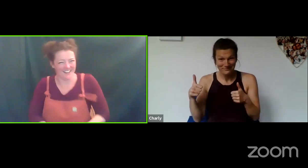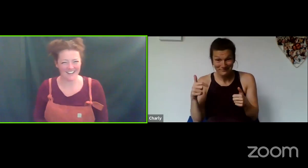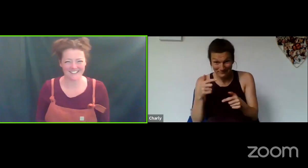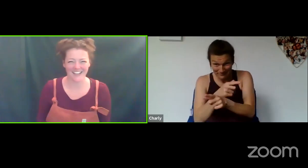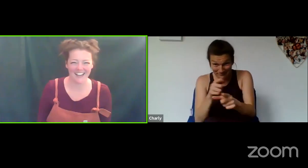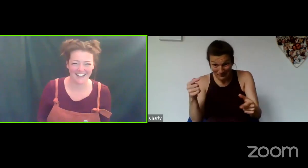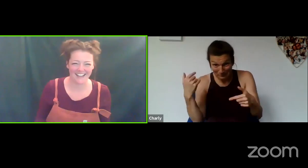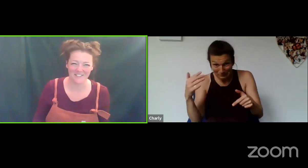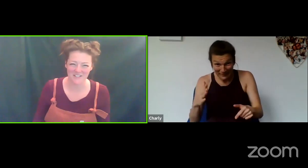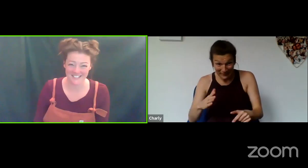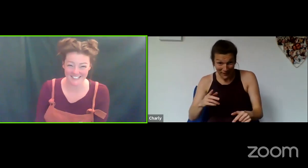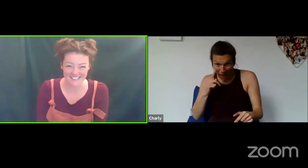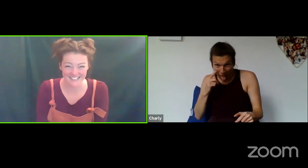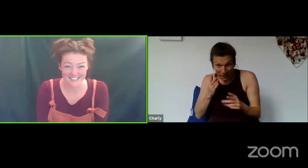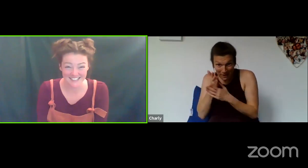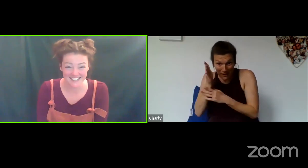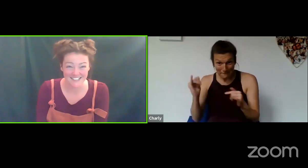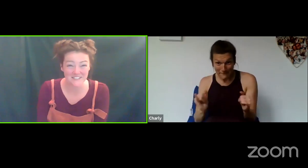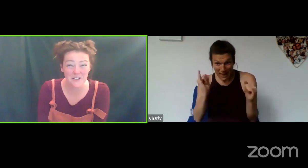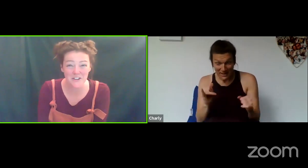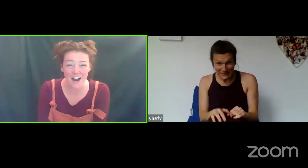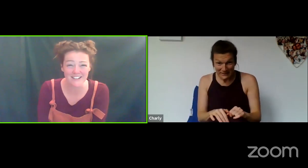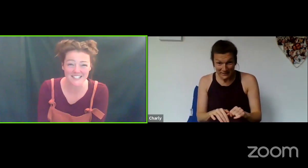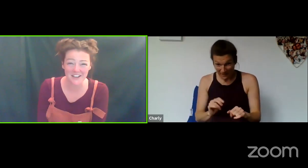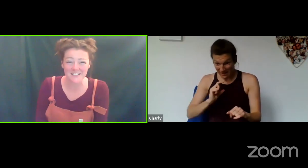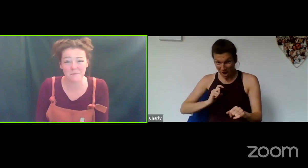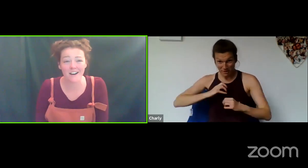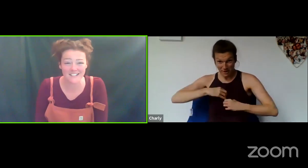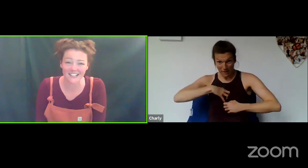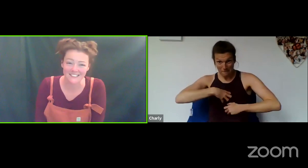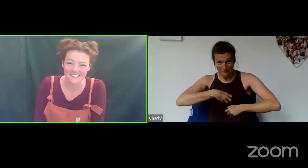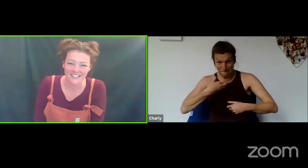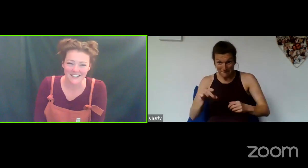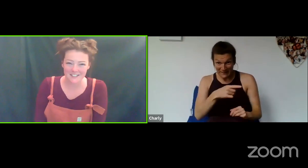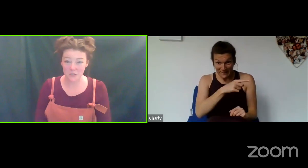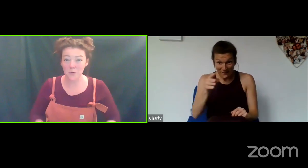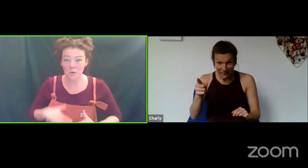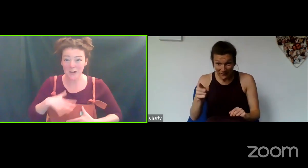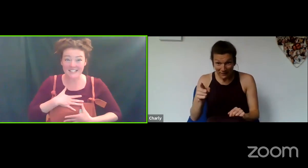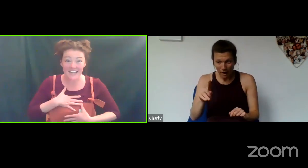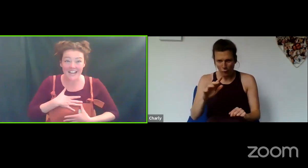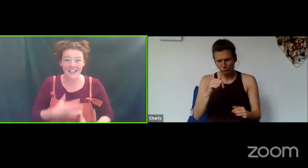OK, everybody! Did all of your characters go to the party? Did you all stay in